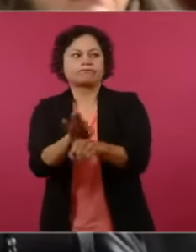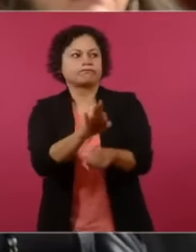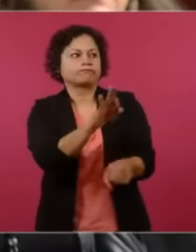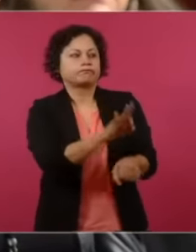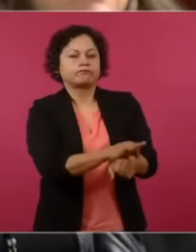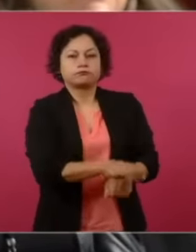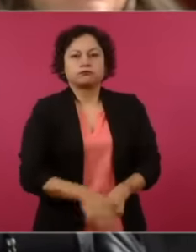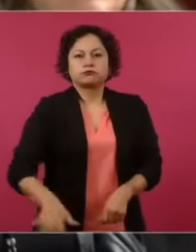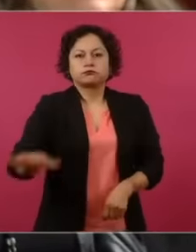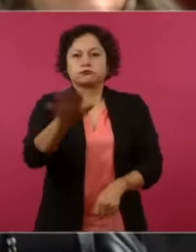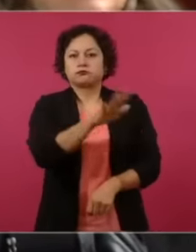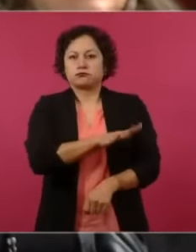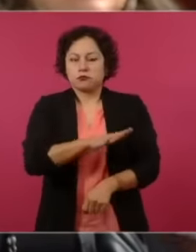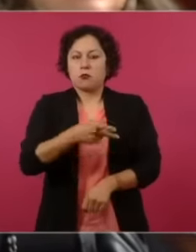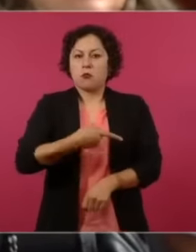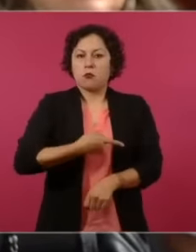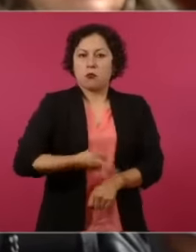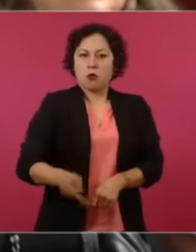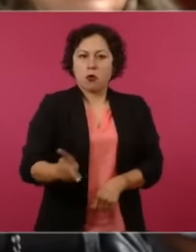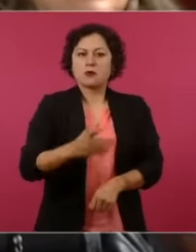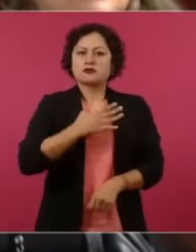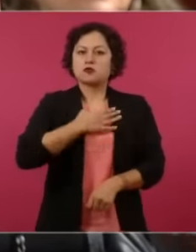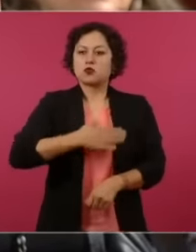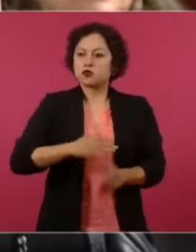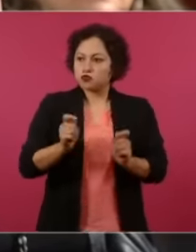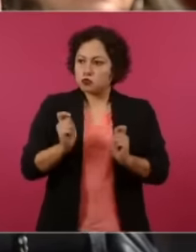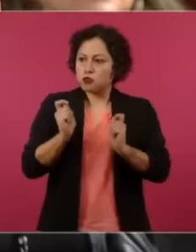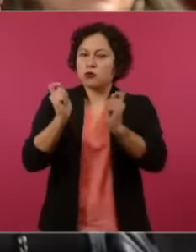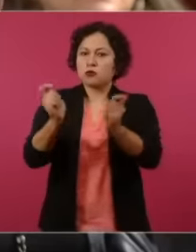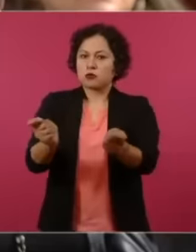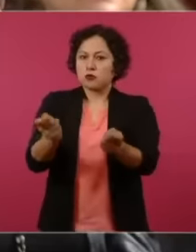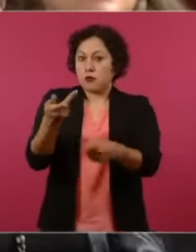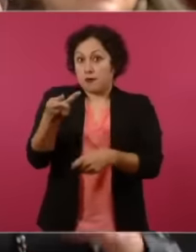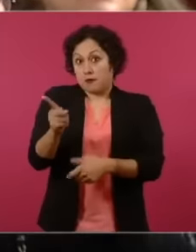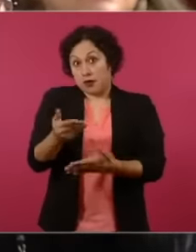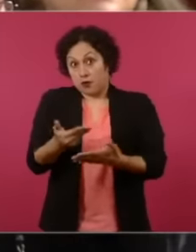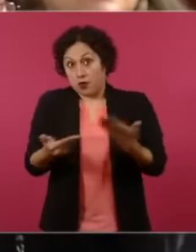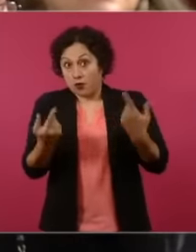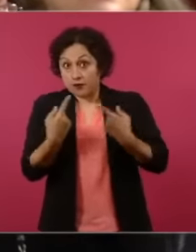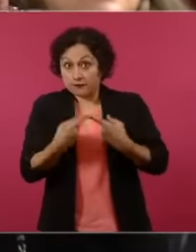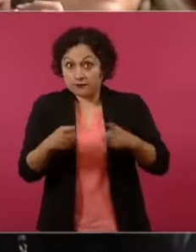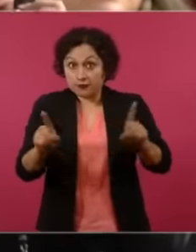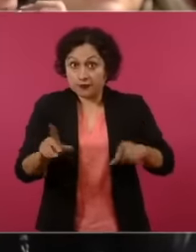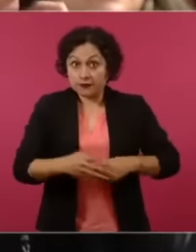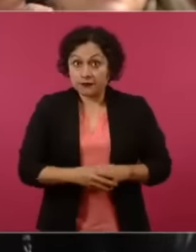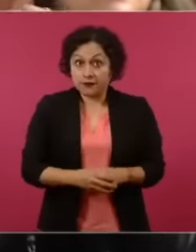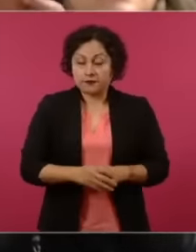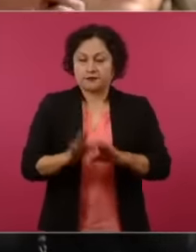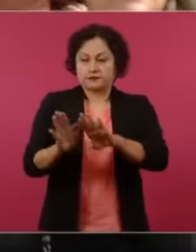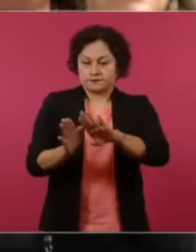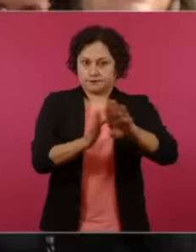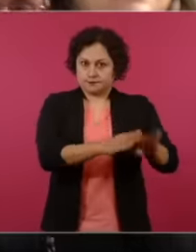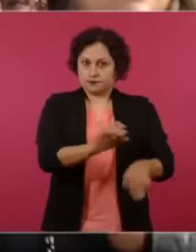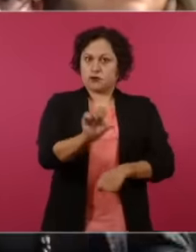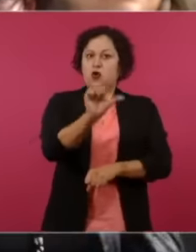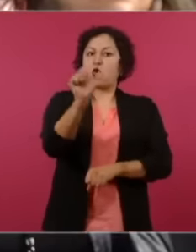that is not being fulfilled here. I am going to give you another case of impunity and injustice, and that is the only time.